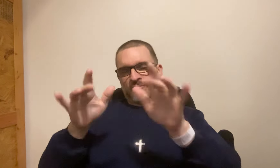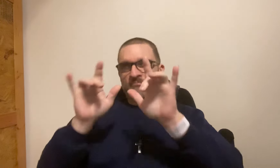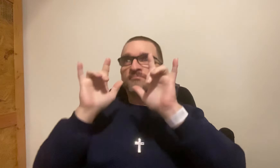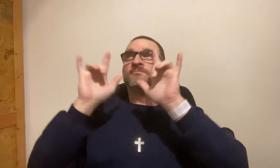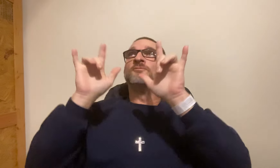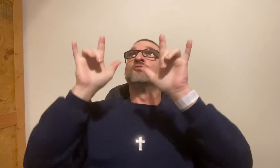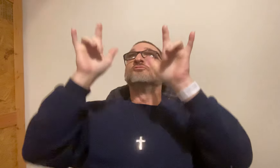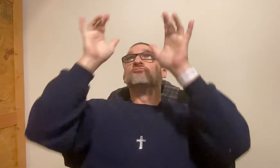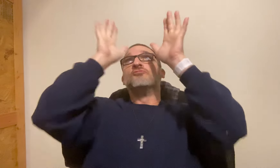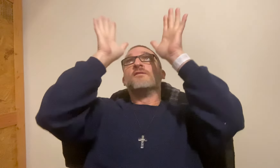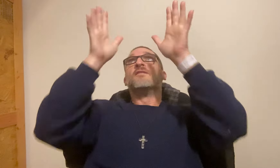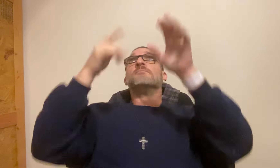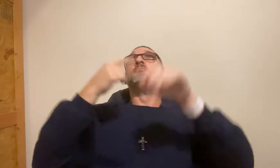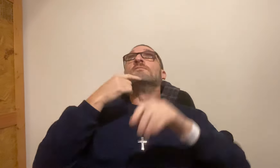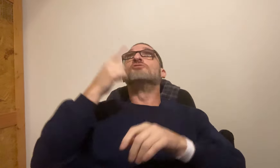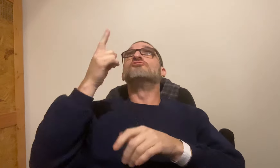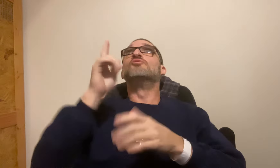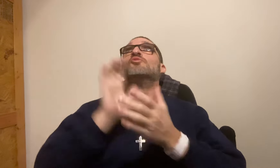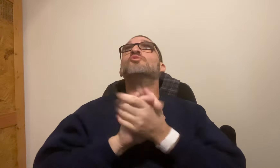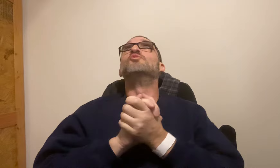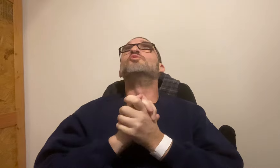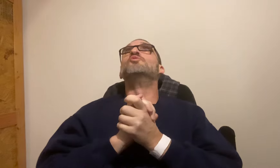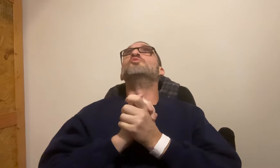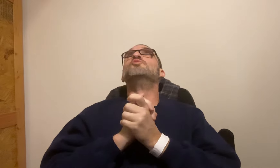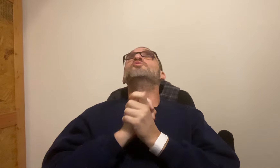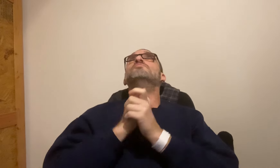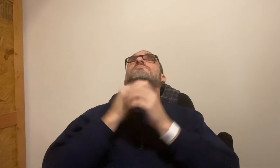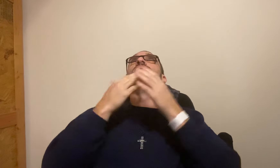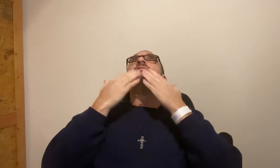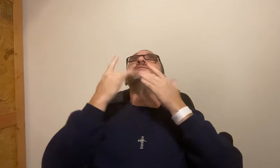It reminds me of my grandfather. *ILY* Grandfather, I miss you!